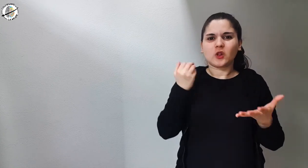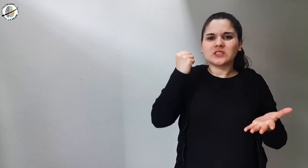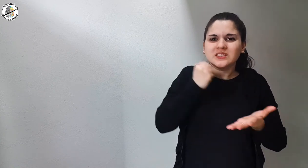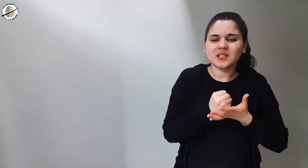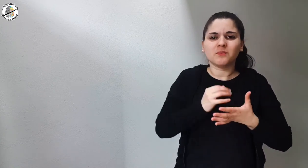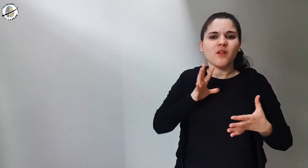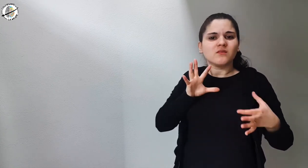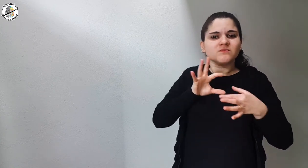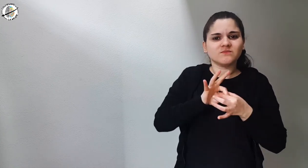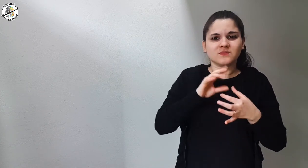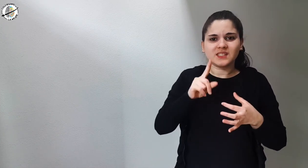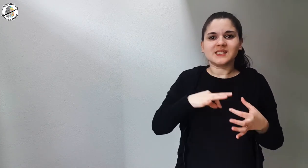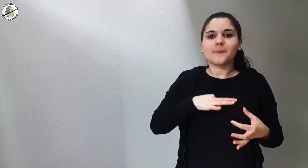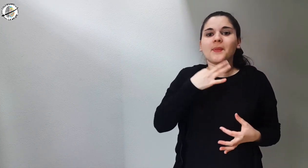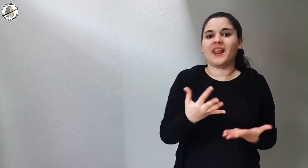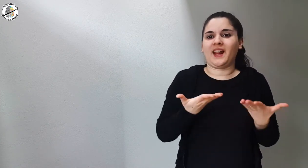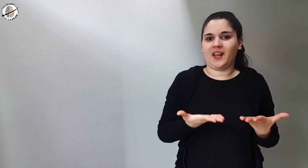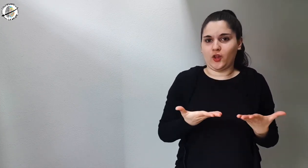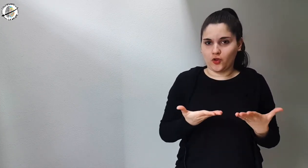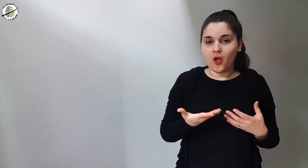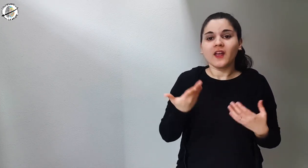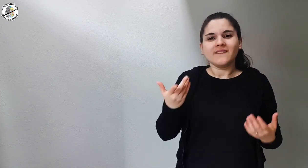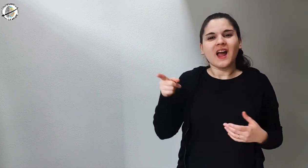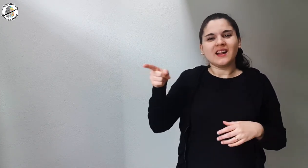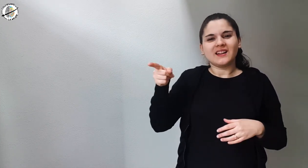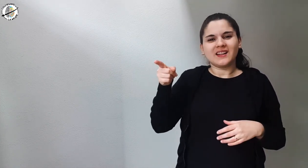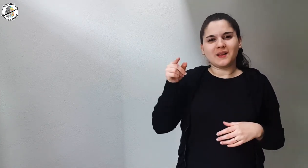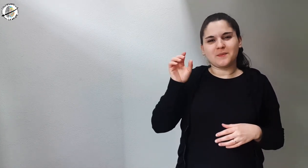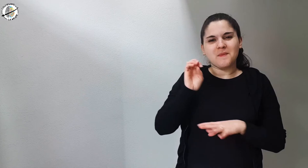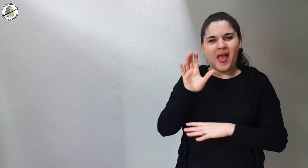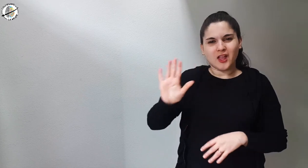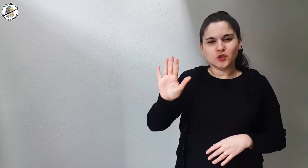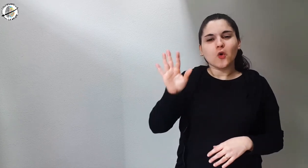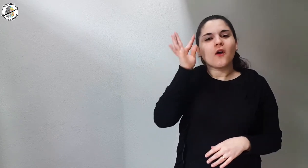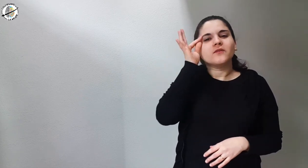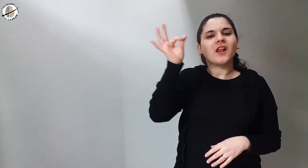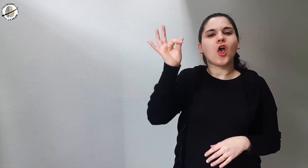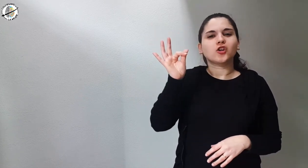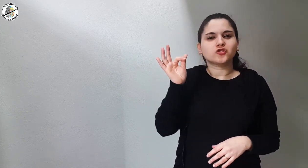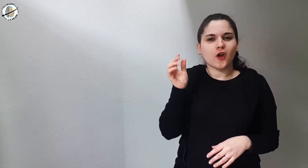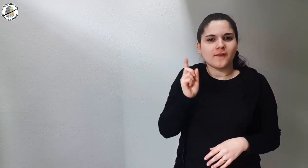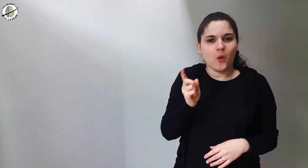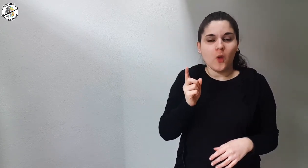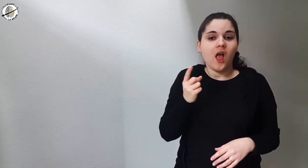of the symbols and have a spiritual connection, in fact according to the his philosophy